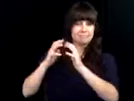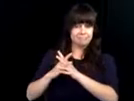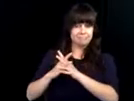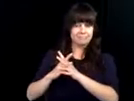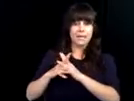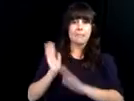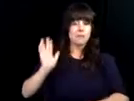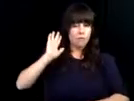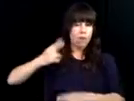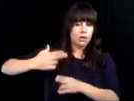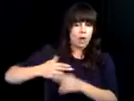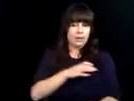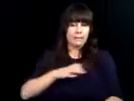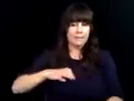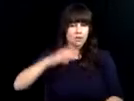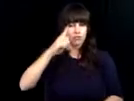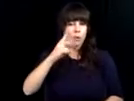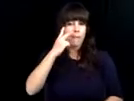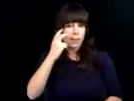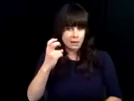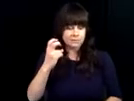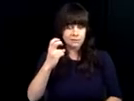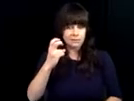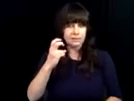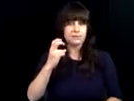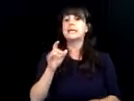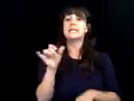Vision Impaired was established in